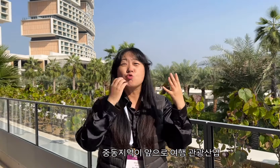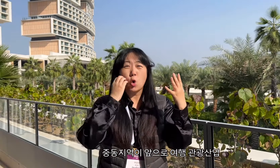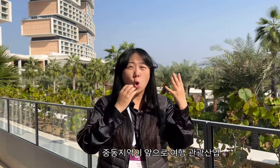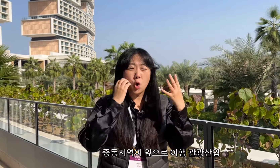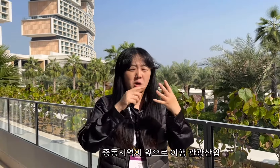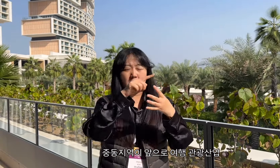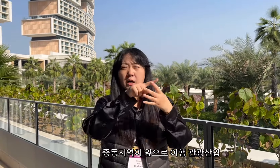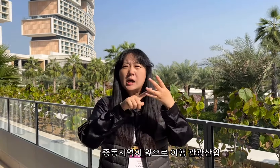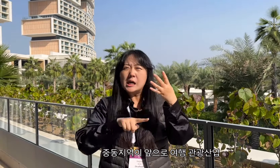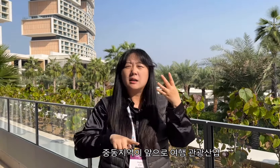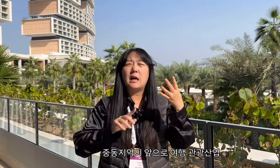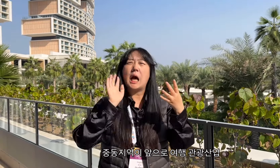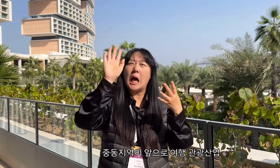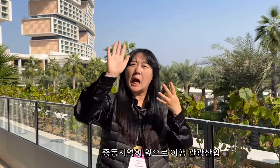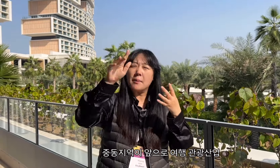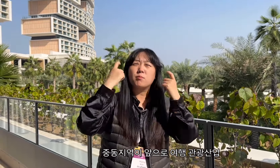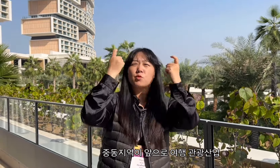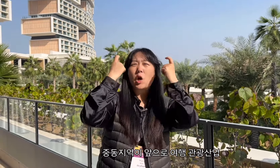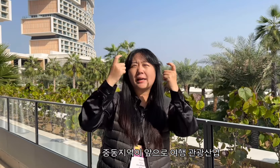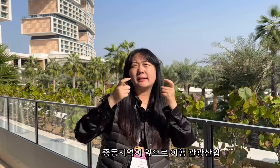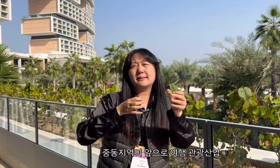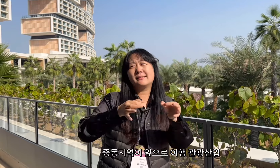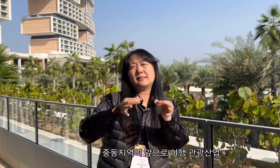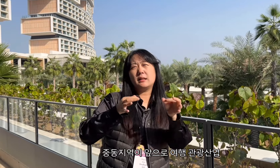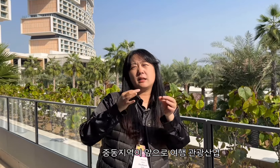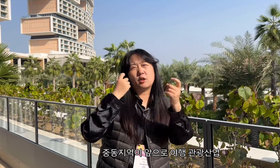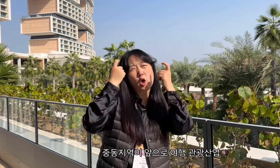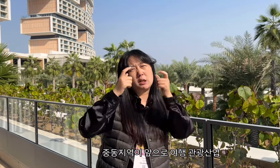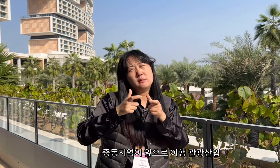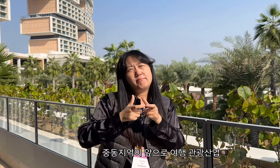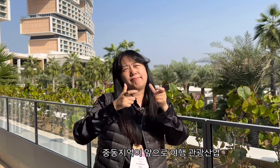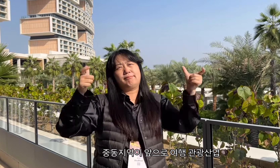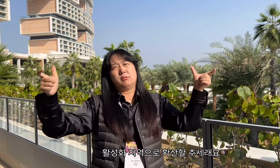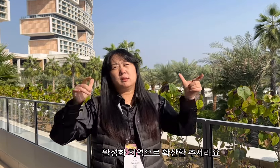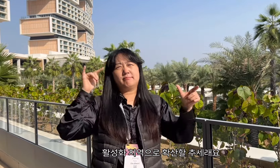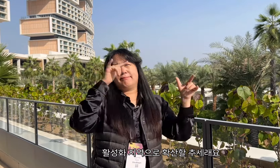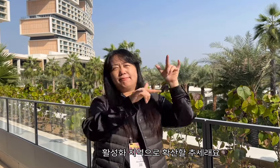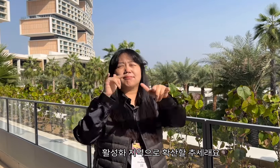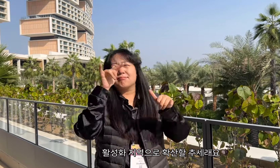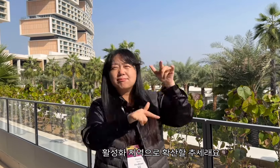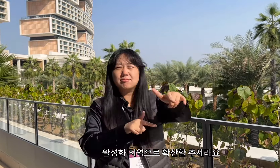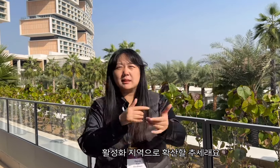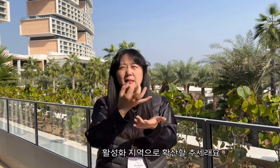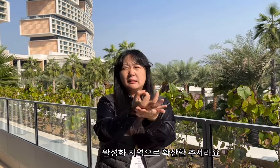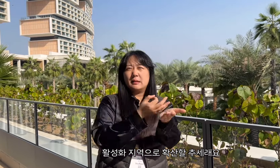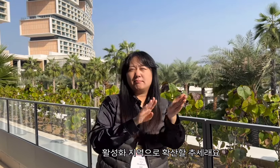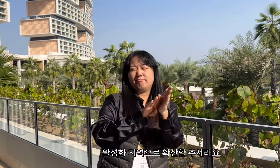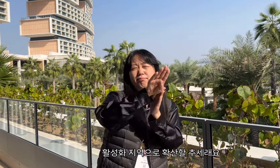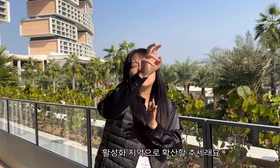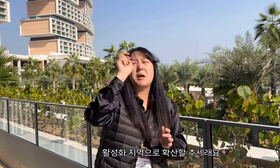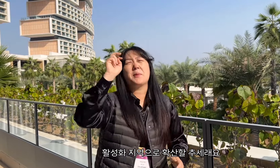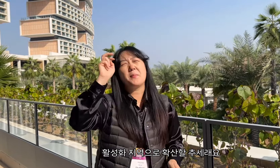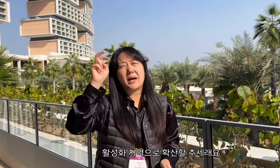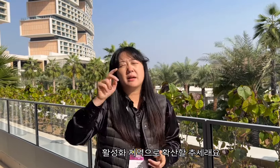The Middle East region is expected to expand into a region with an active travel and tourism industry in the future.